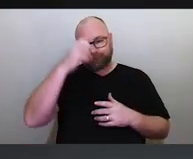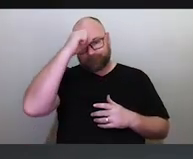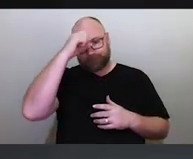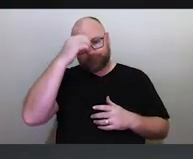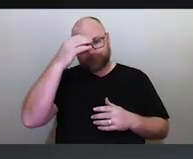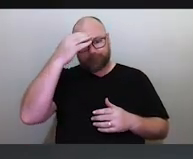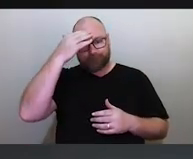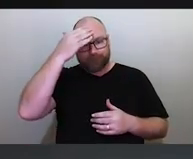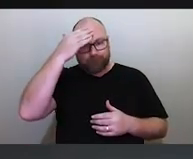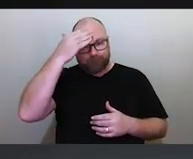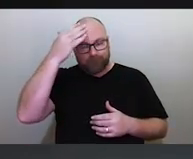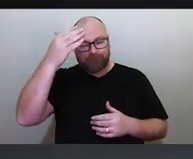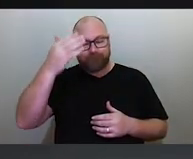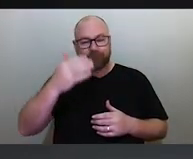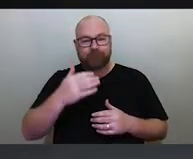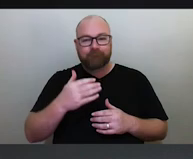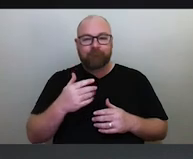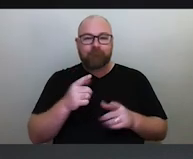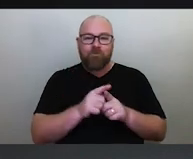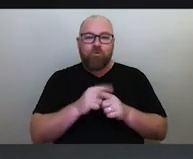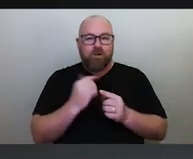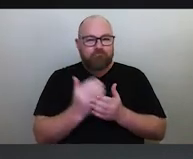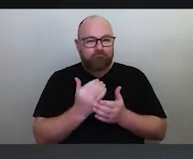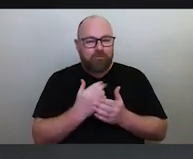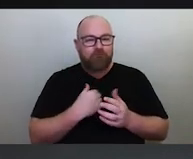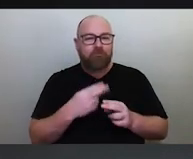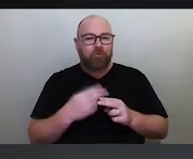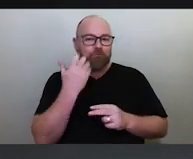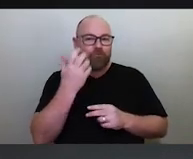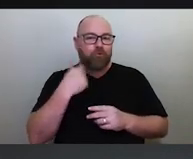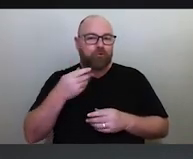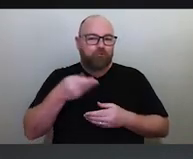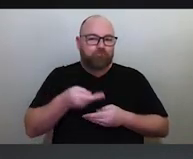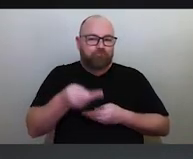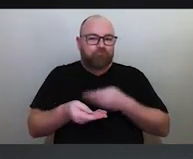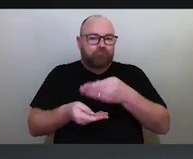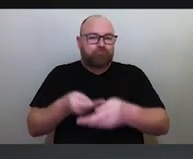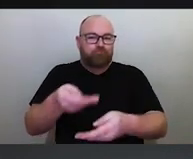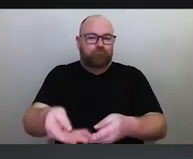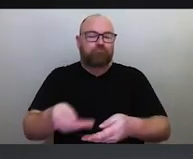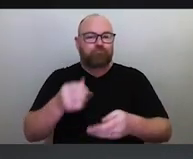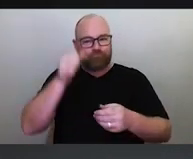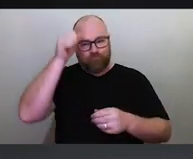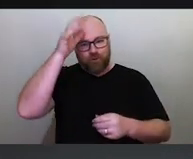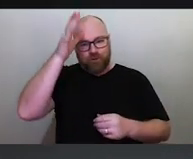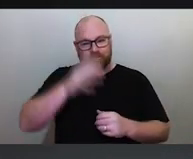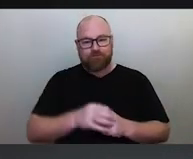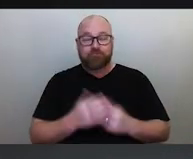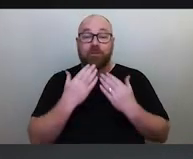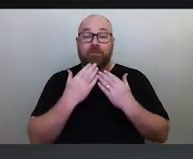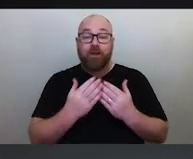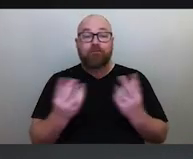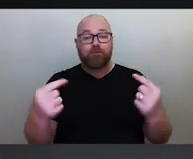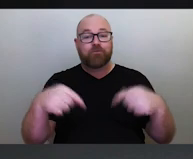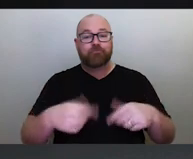and also a repository for future generations of that knowledge too. So thank you very much for coming along to tonight's lecture. Thank you.